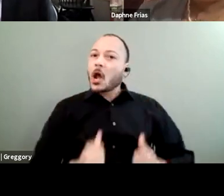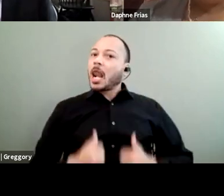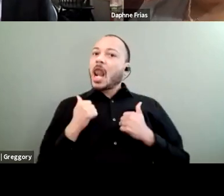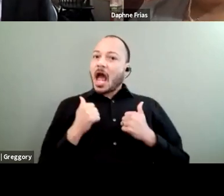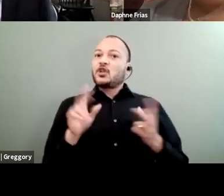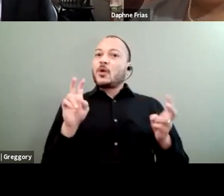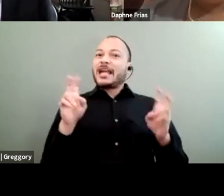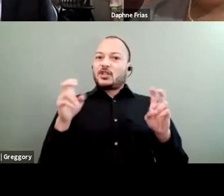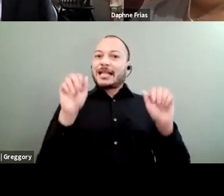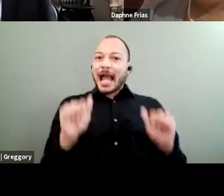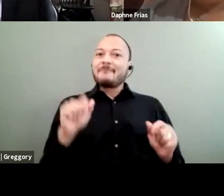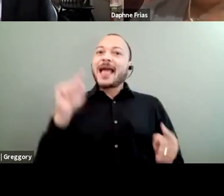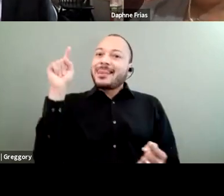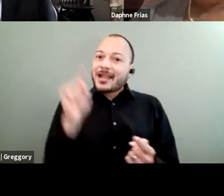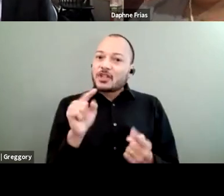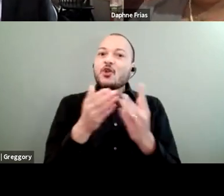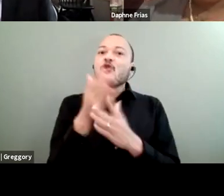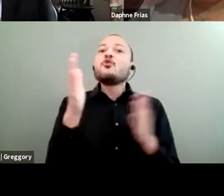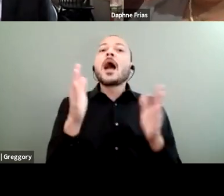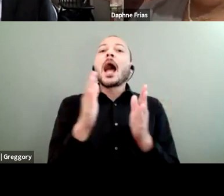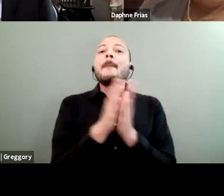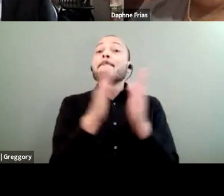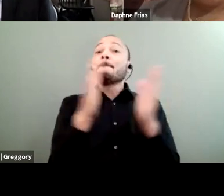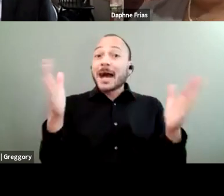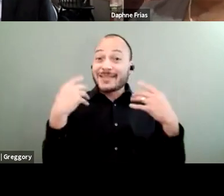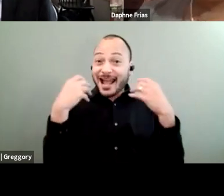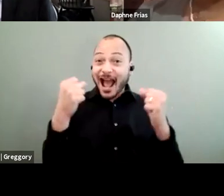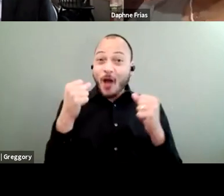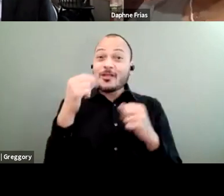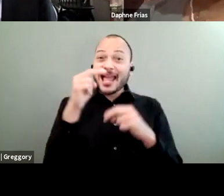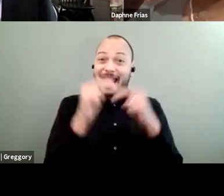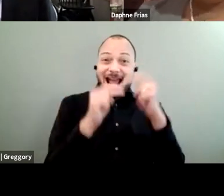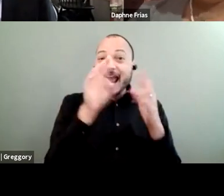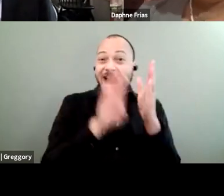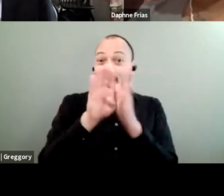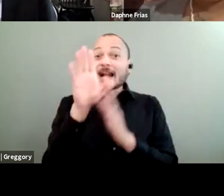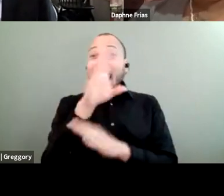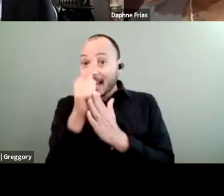through public health infrastructure and legislation? So, for me, I think,